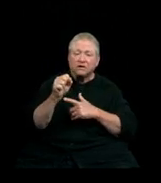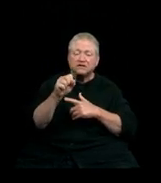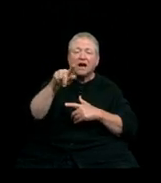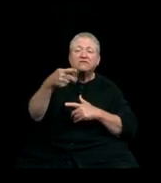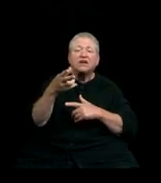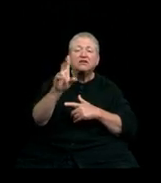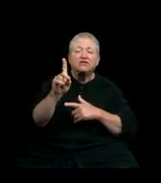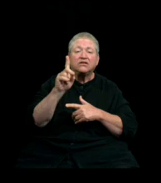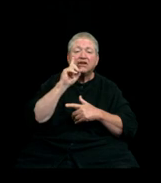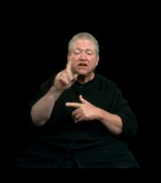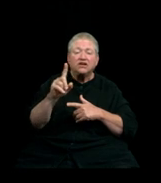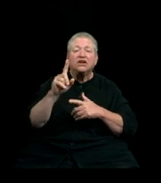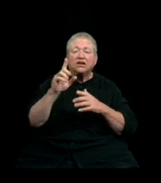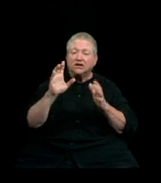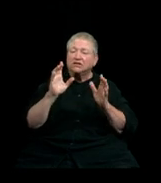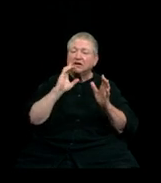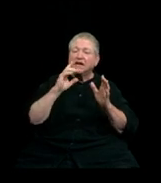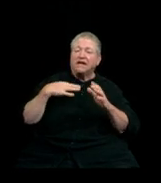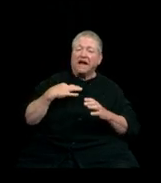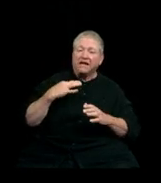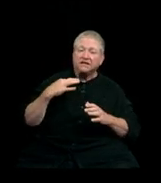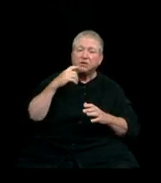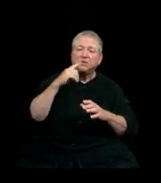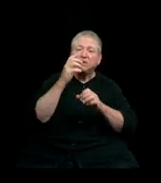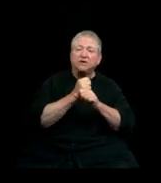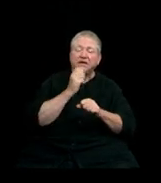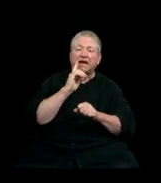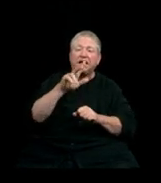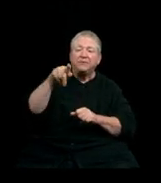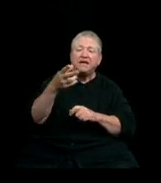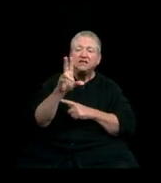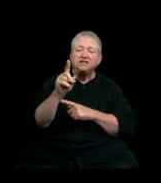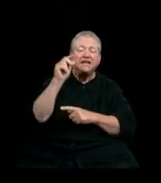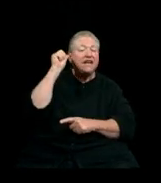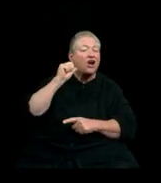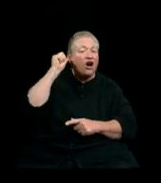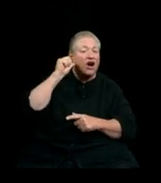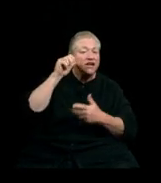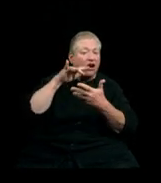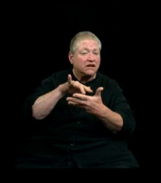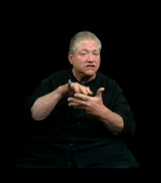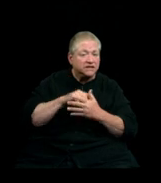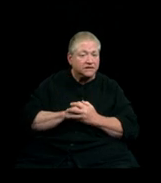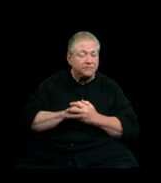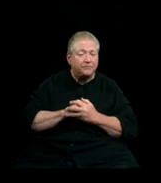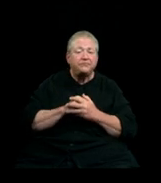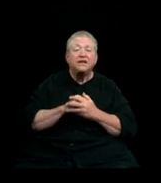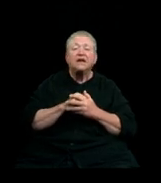who will be awarded the degree of Clinical Doctorate in Audiology. Commencement is a time to celebrate,